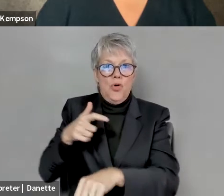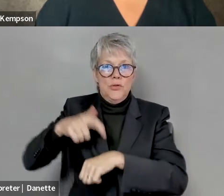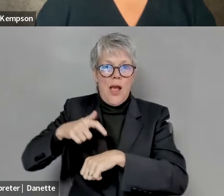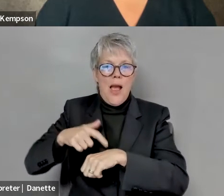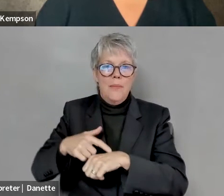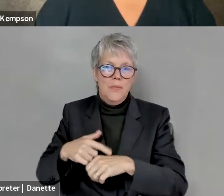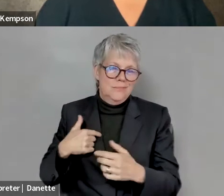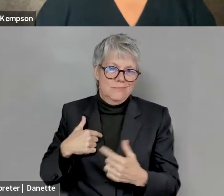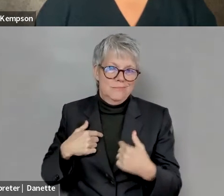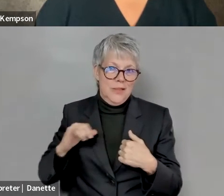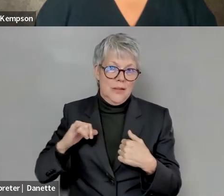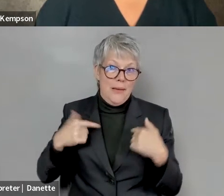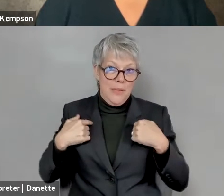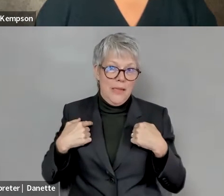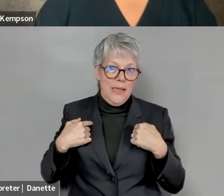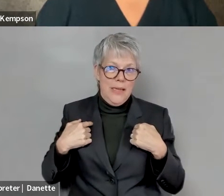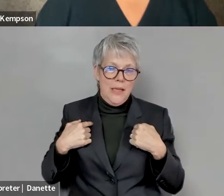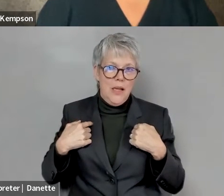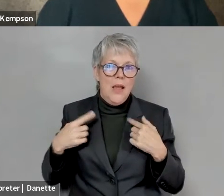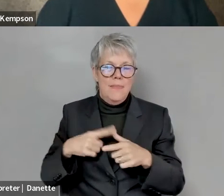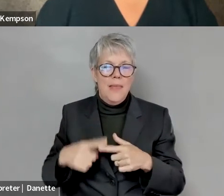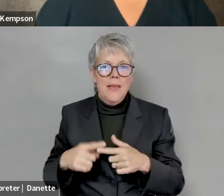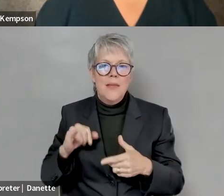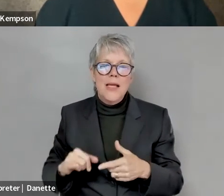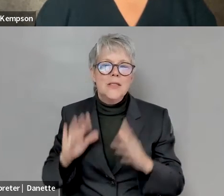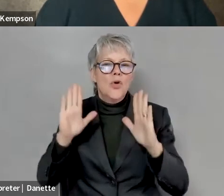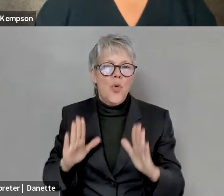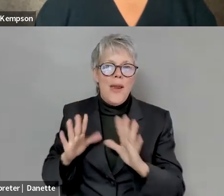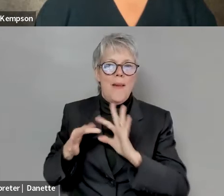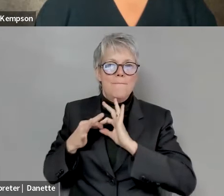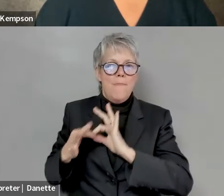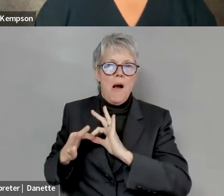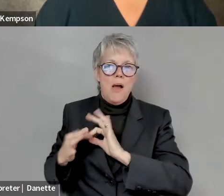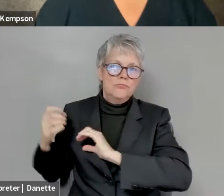Michael Smith: It grows a great bonding and strength in the relationship. And you